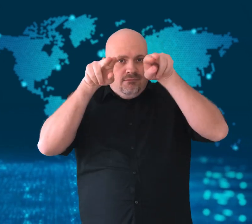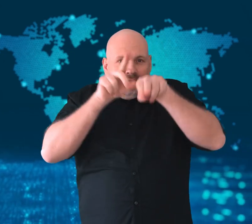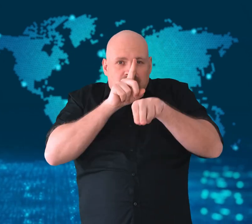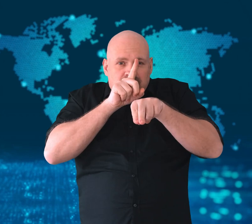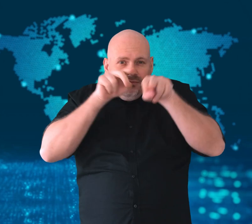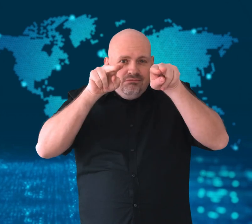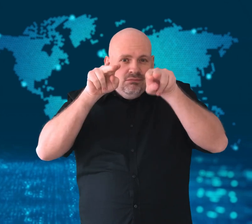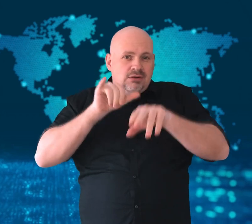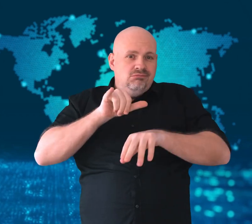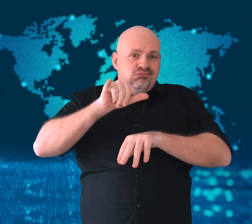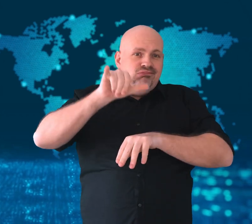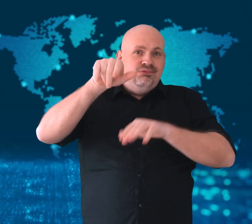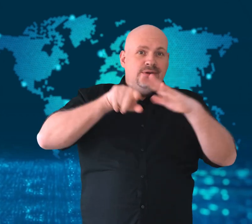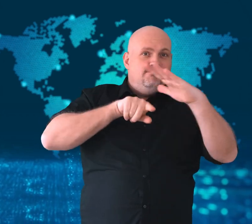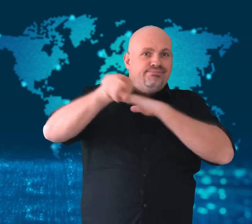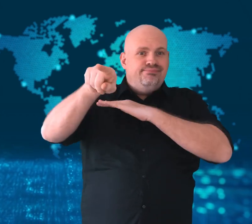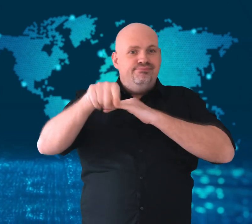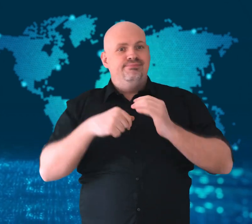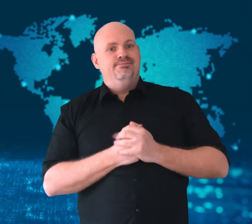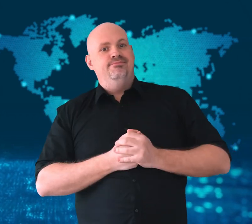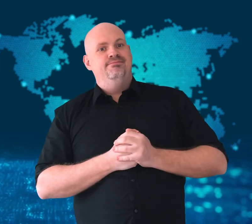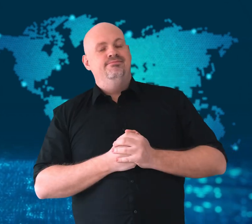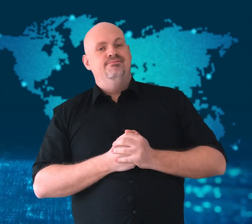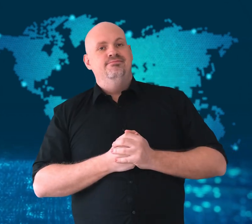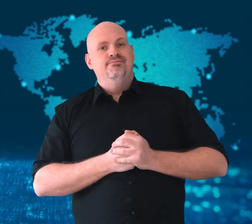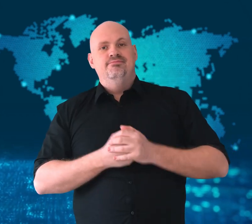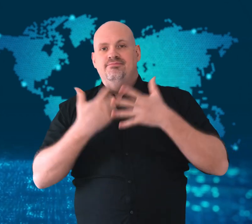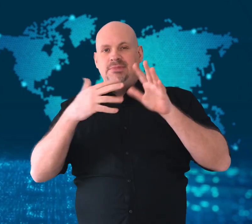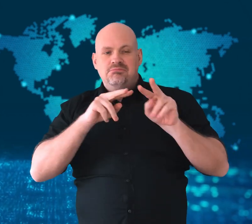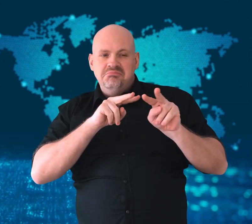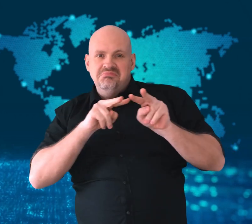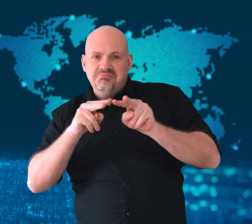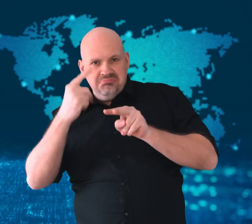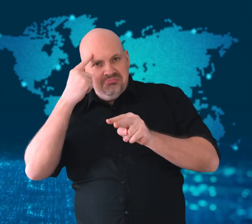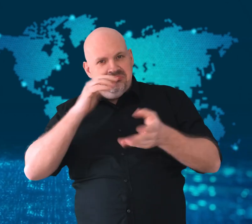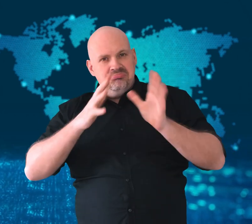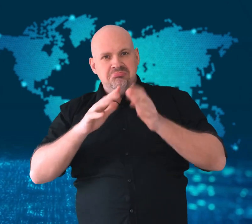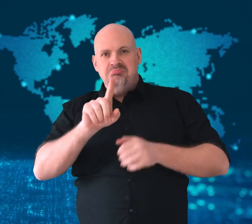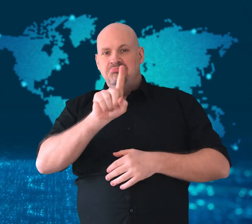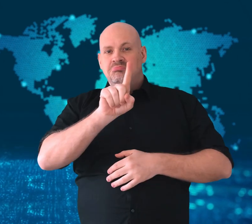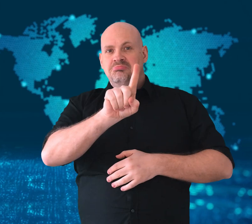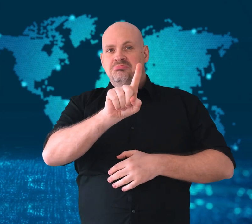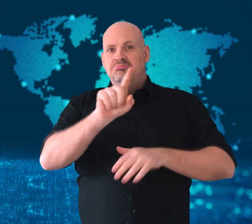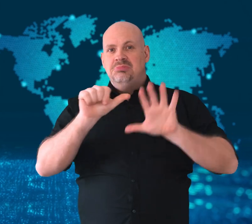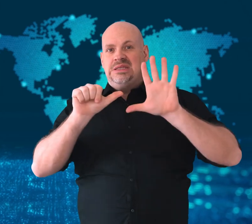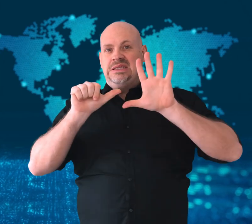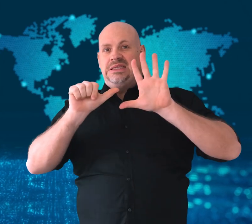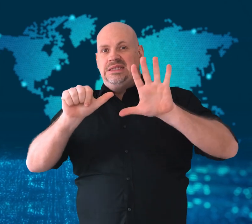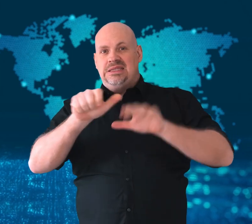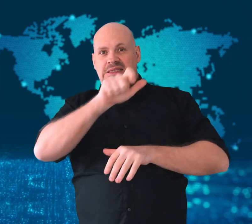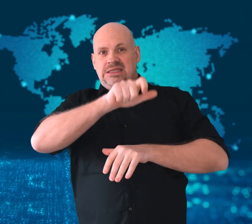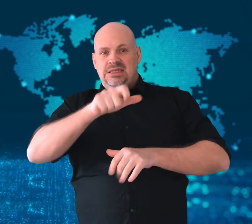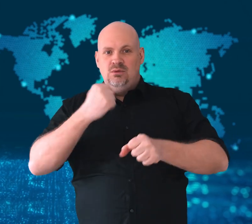and hid in ceiling spaces above passenger seats. In all,